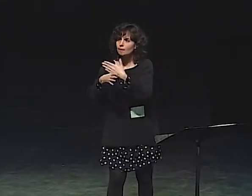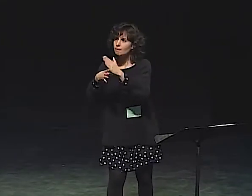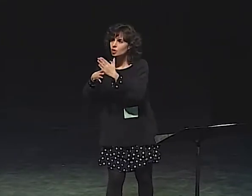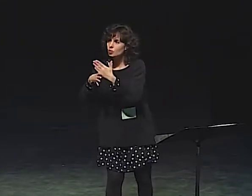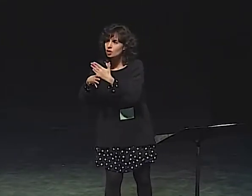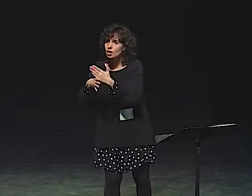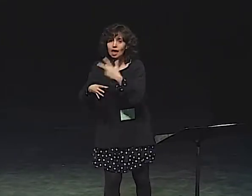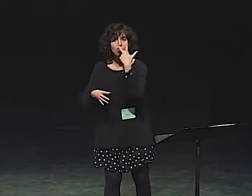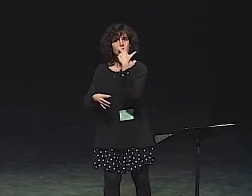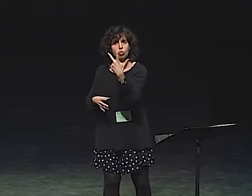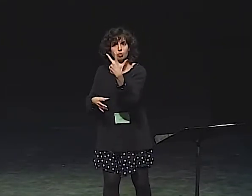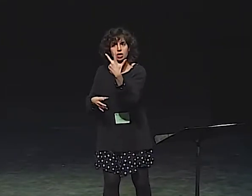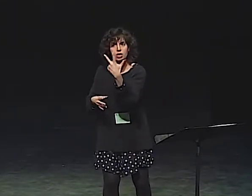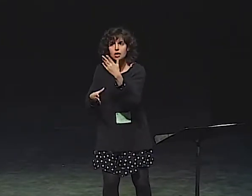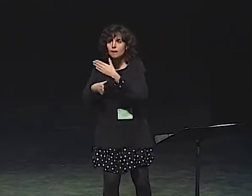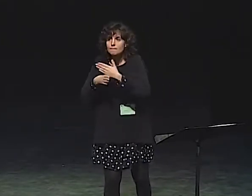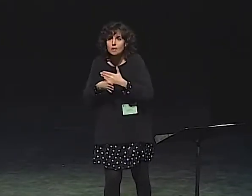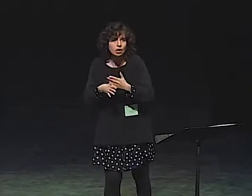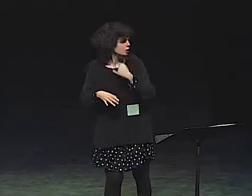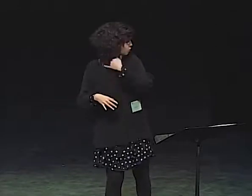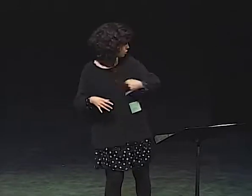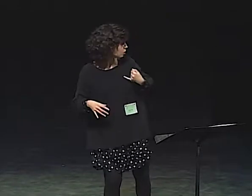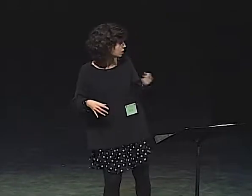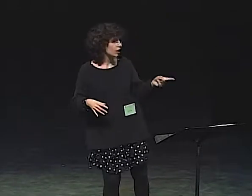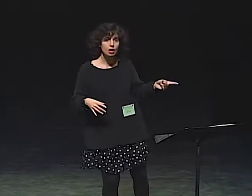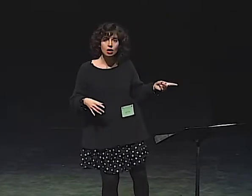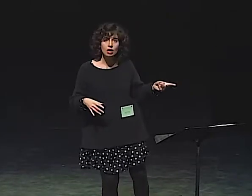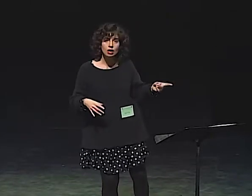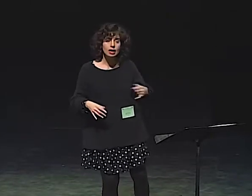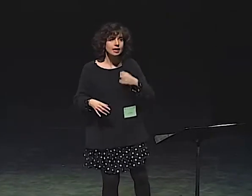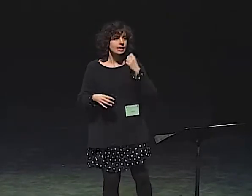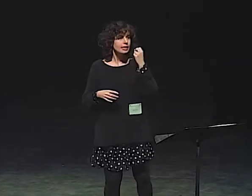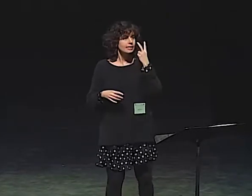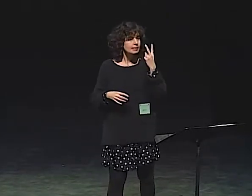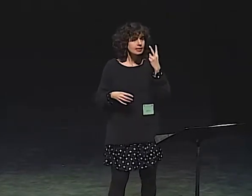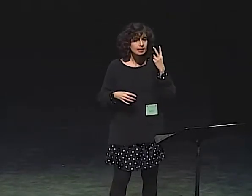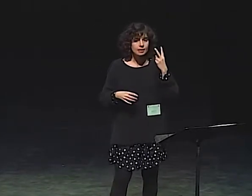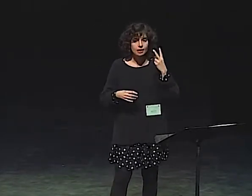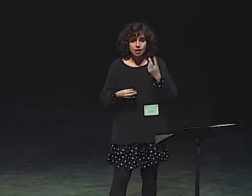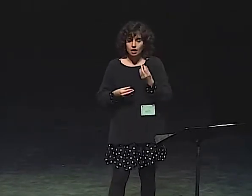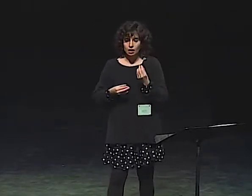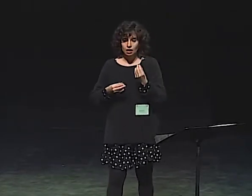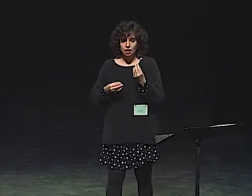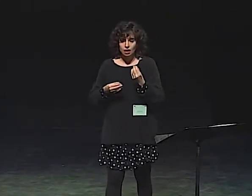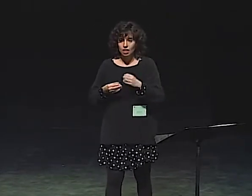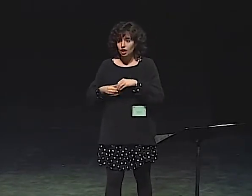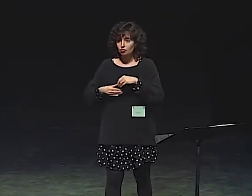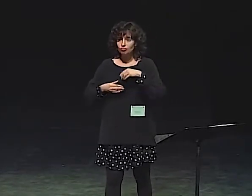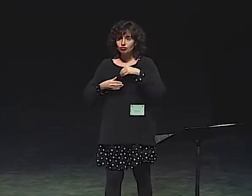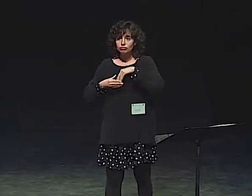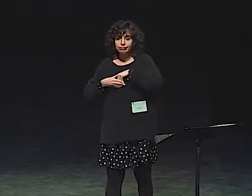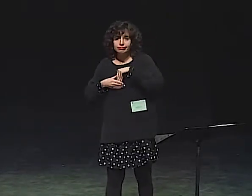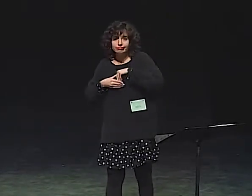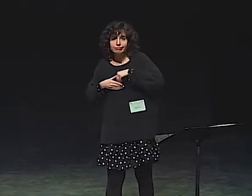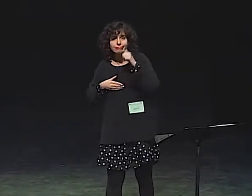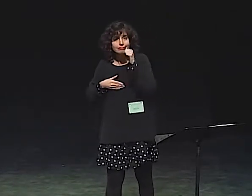AT THE END OF THE STORY, YOU CAN SEE THE RELATIONSHIP BETWEEN THE 3 PARTS OF JULIANNA.